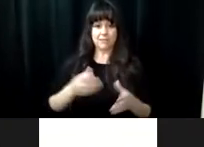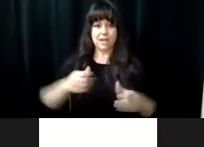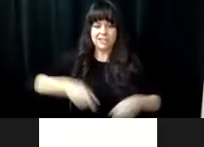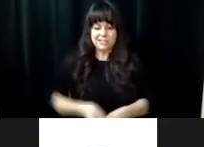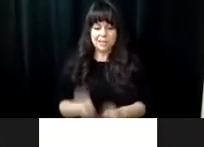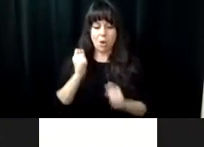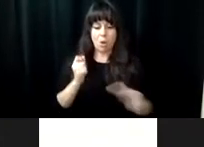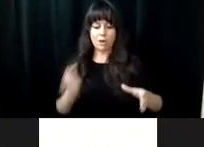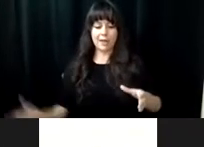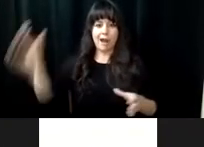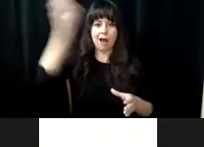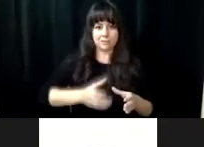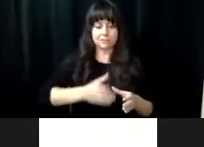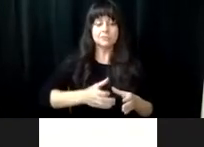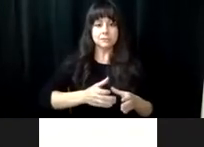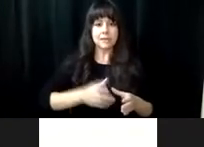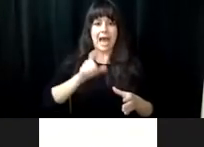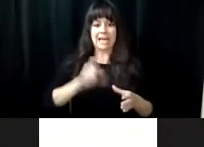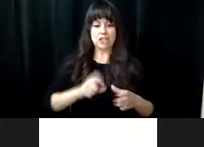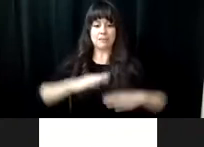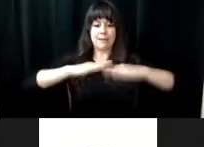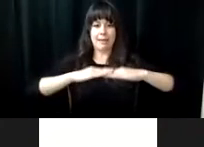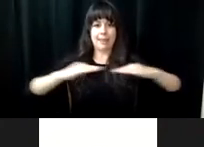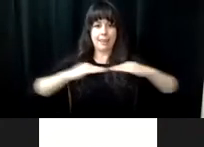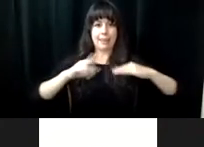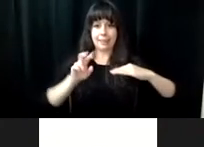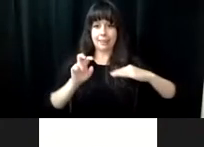myself, and when I was putting my posts in the holes, when I stood